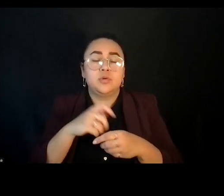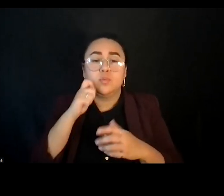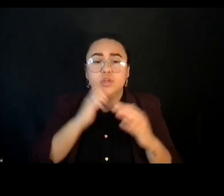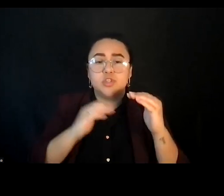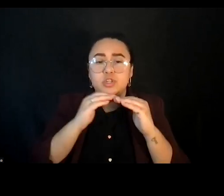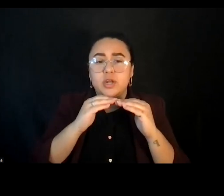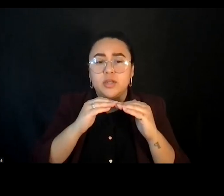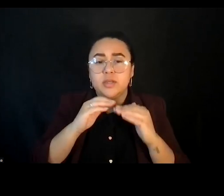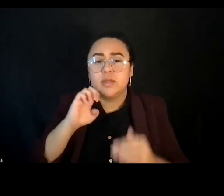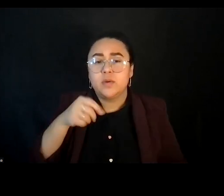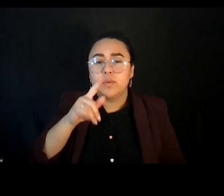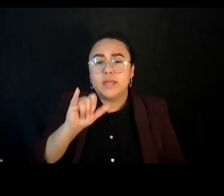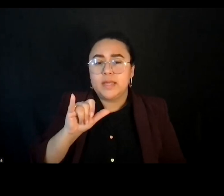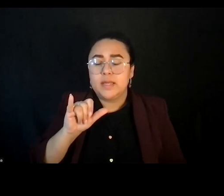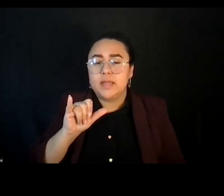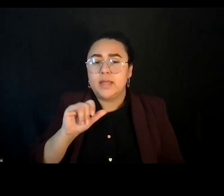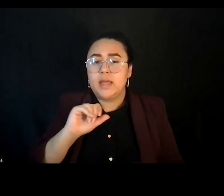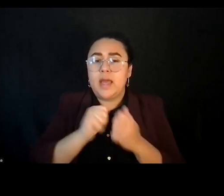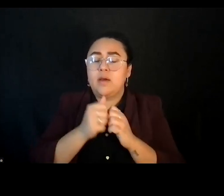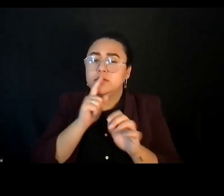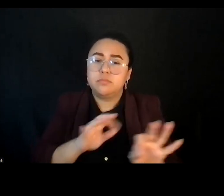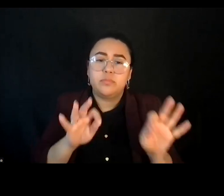central to our economy's future.